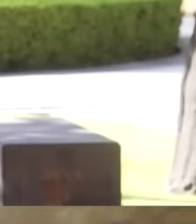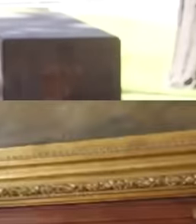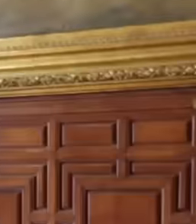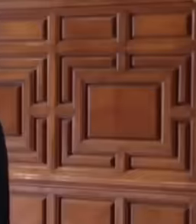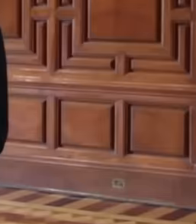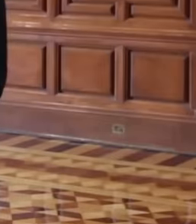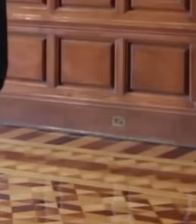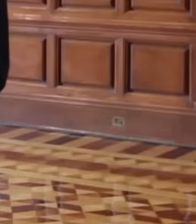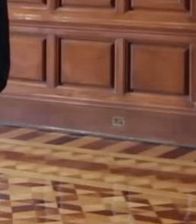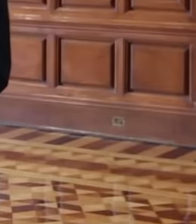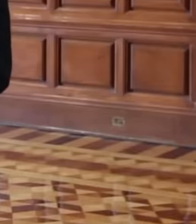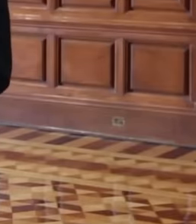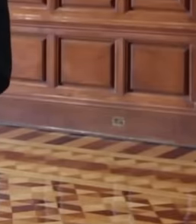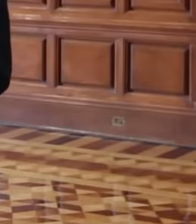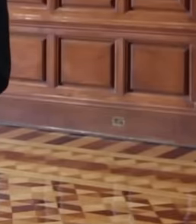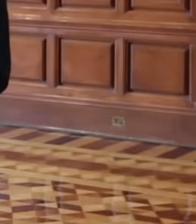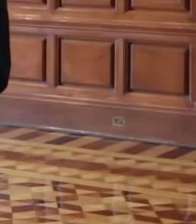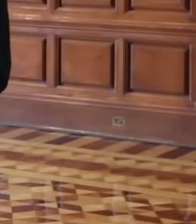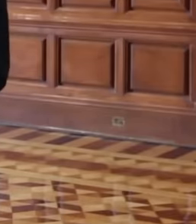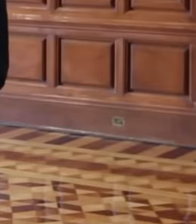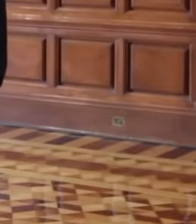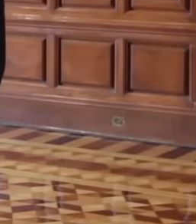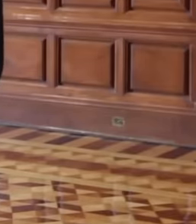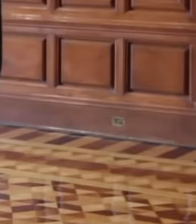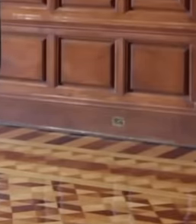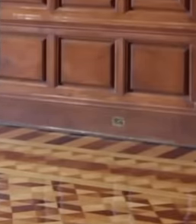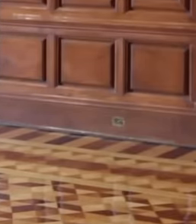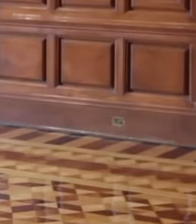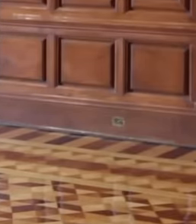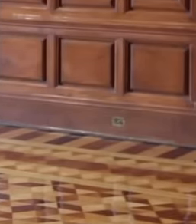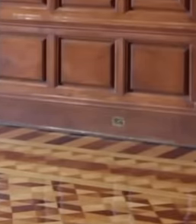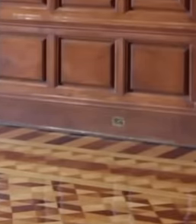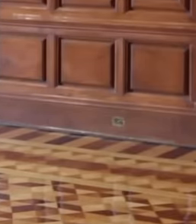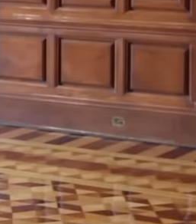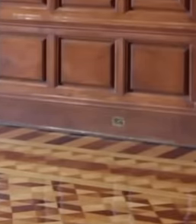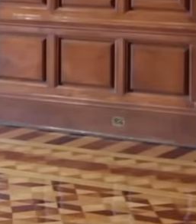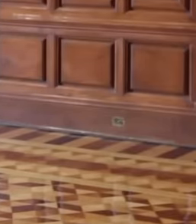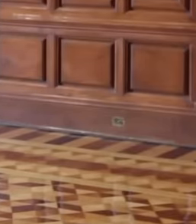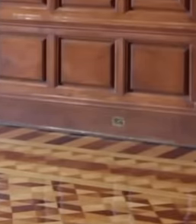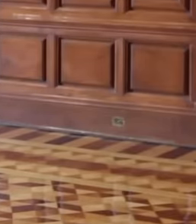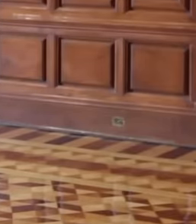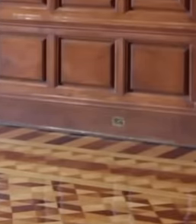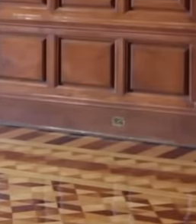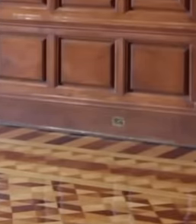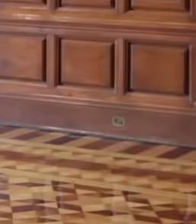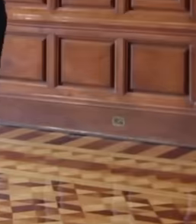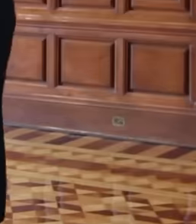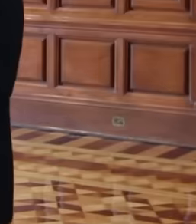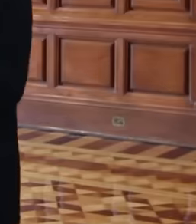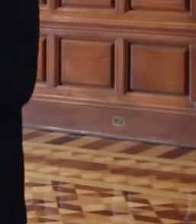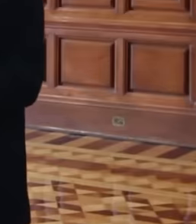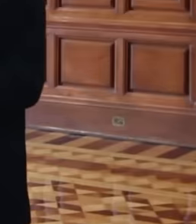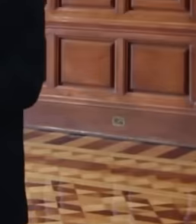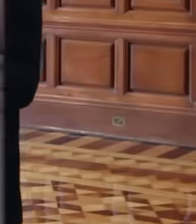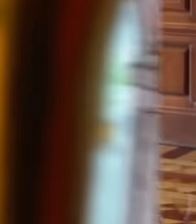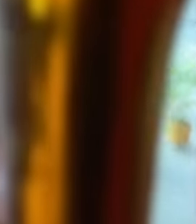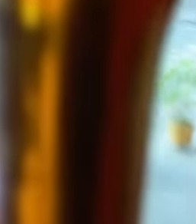he does have great experience and knows how to drive. things and always comes out triumphant in the face of all